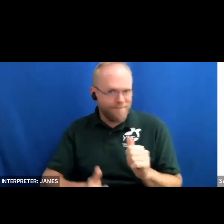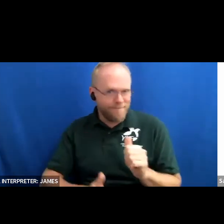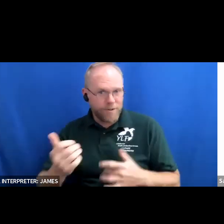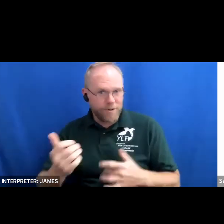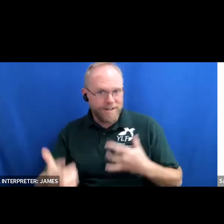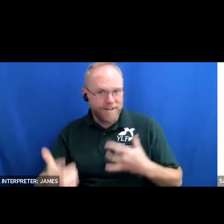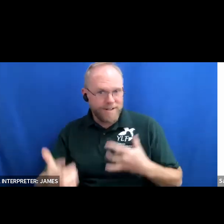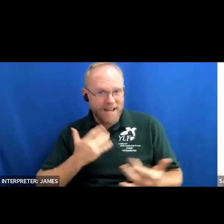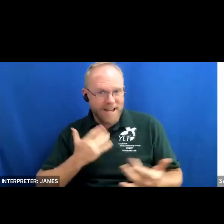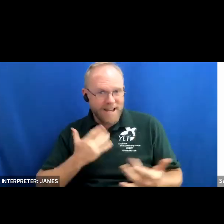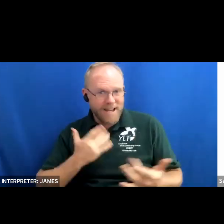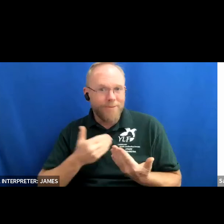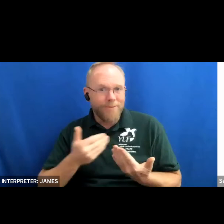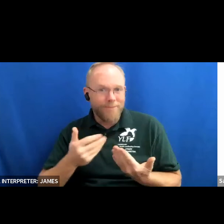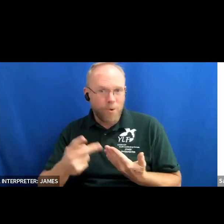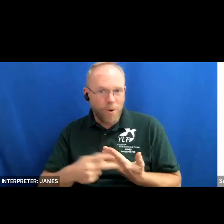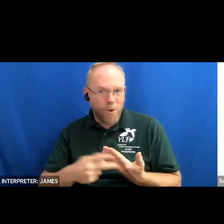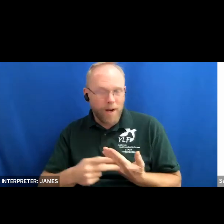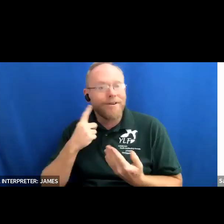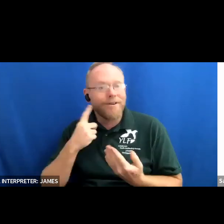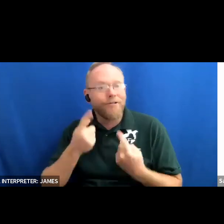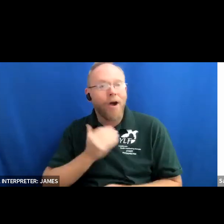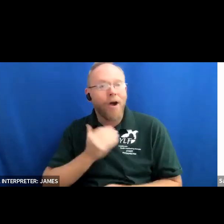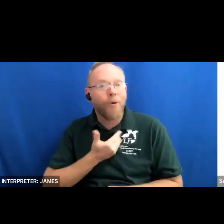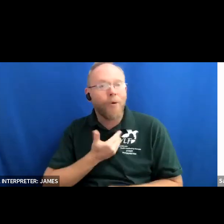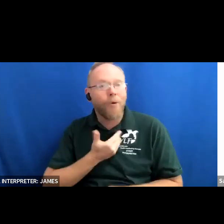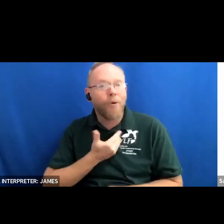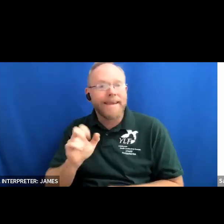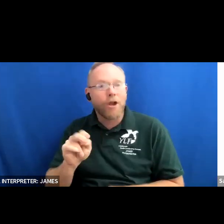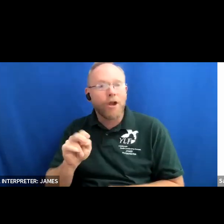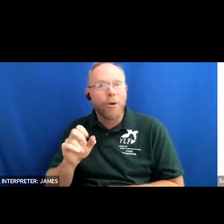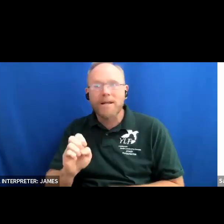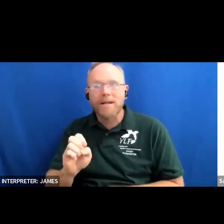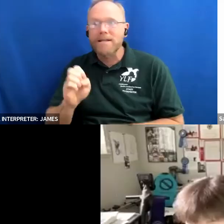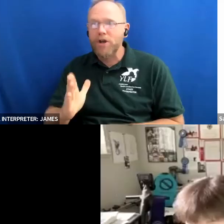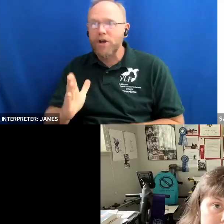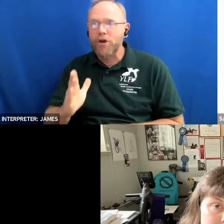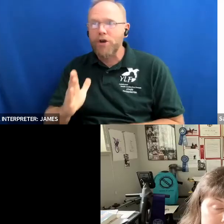hearing from our keynote speaker jennifer keelan chafin so i'm going to read her bio and give her